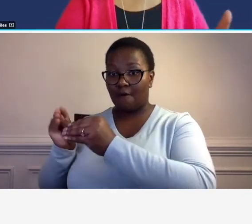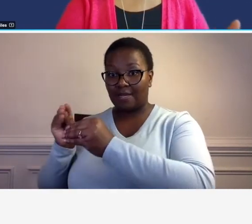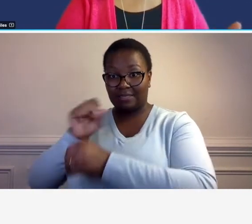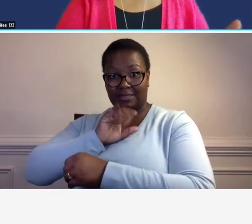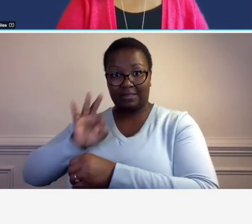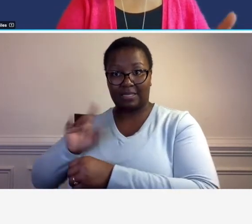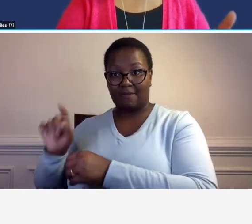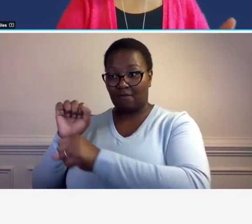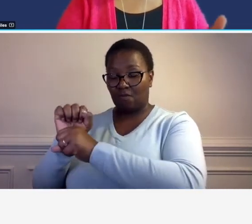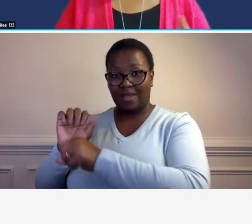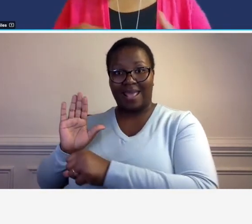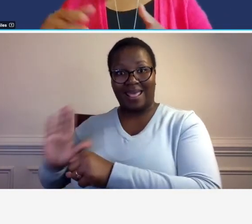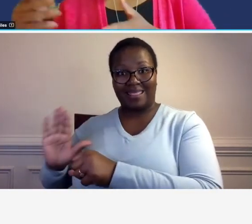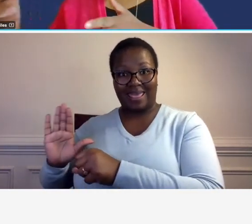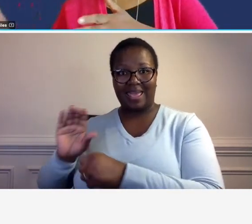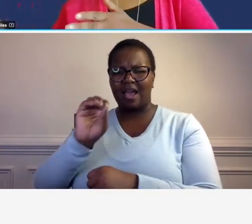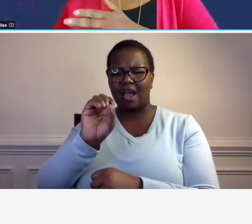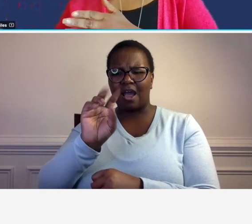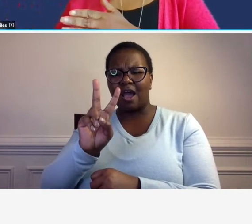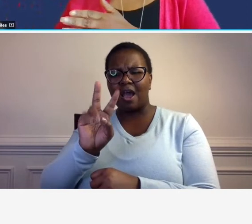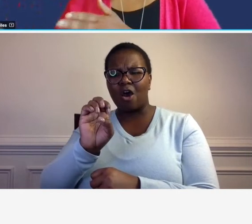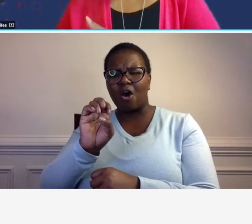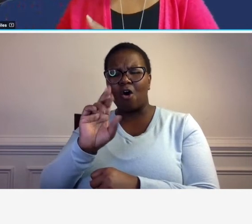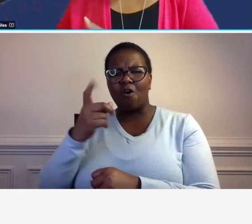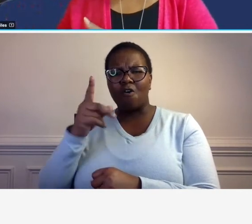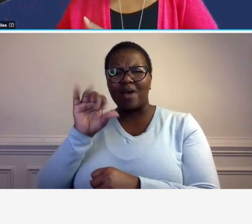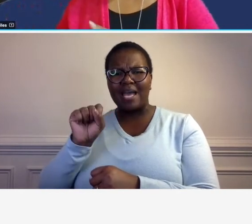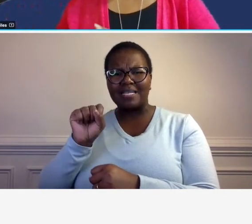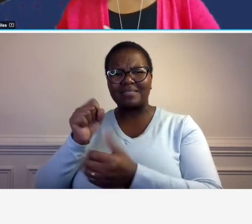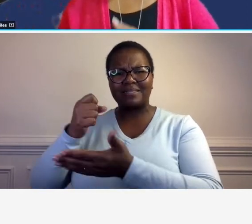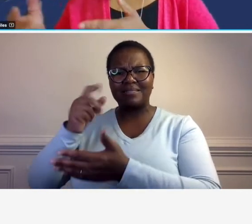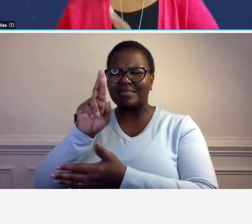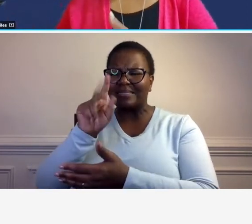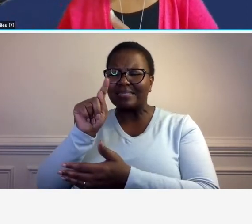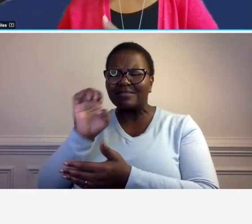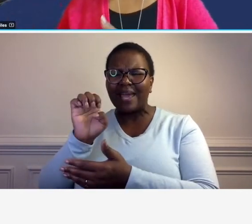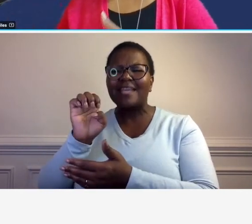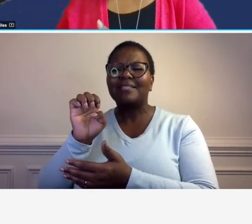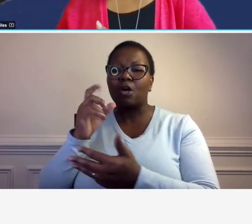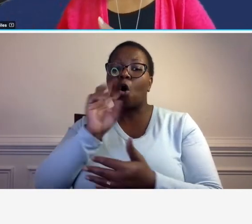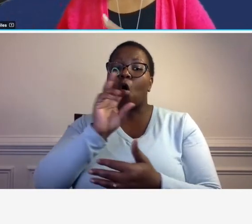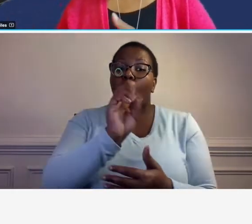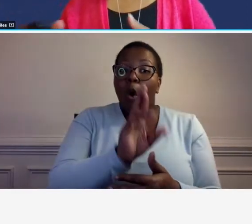will be applicable home office or is it field rate you know would a field rate be applicable to them